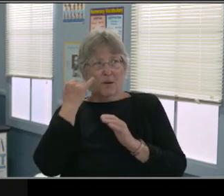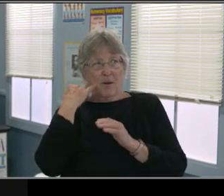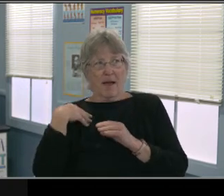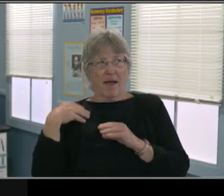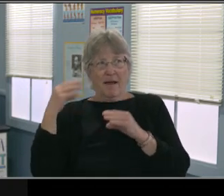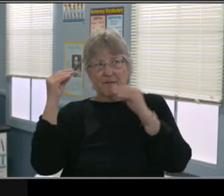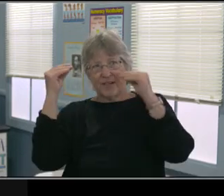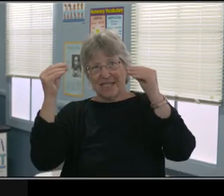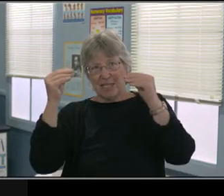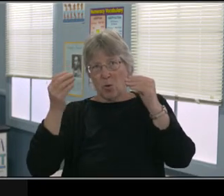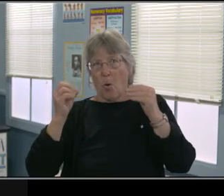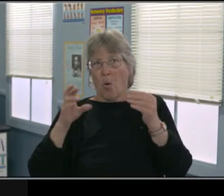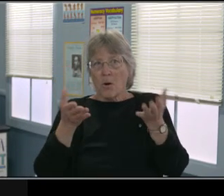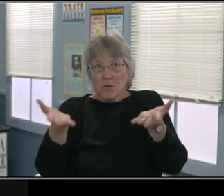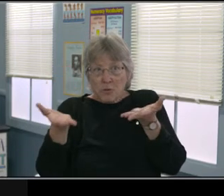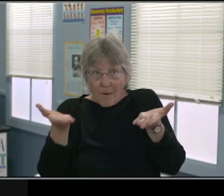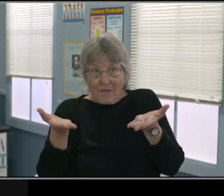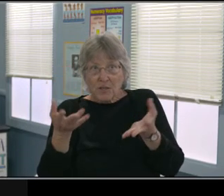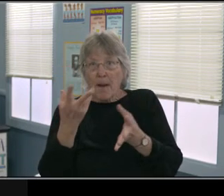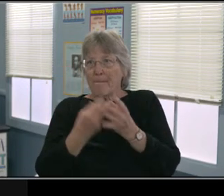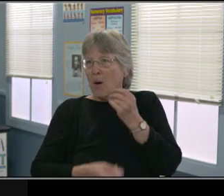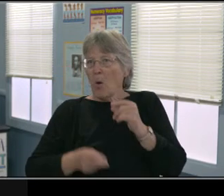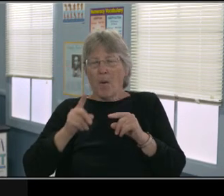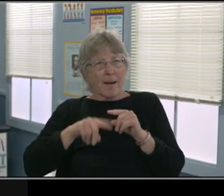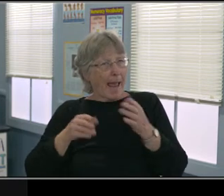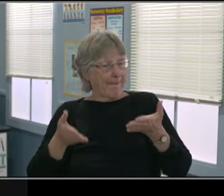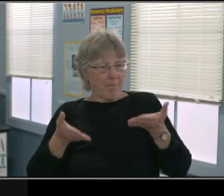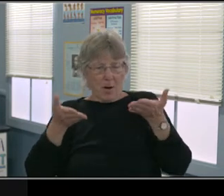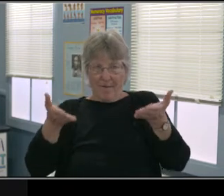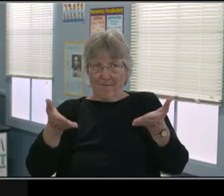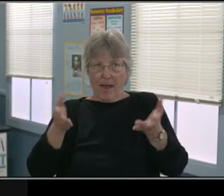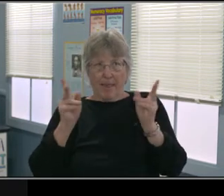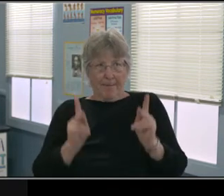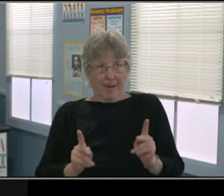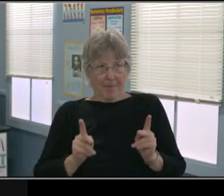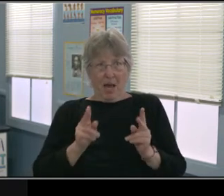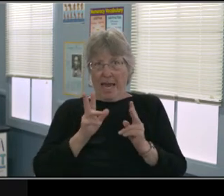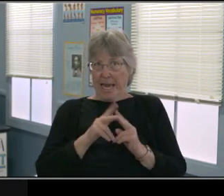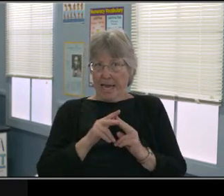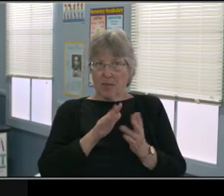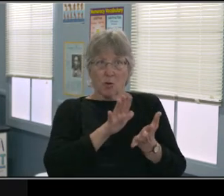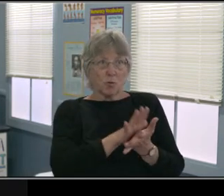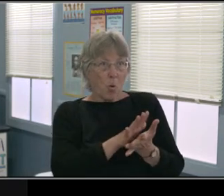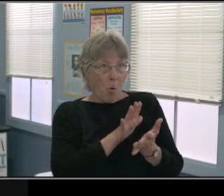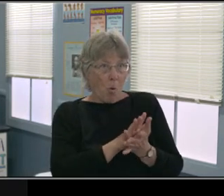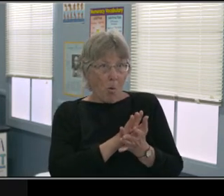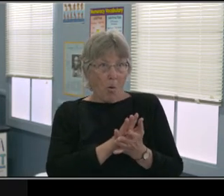will be implemented for your student at home, okay? So then let's go to the next section.